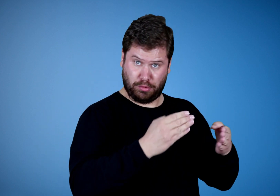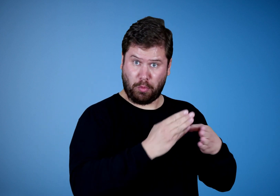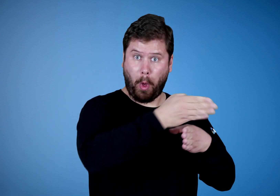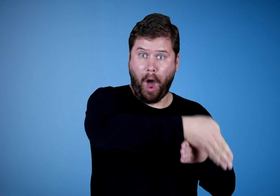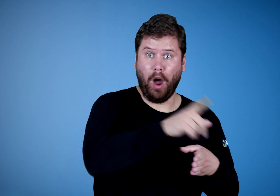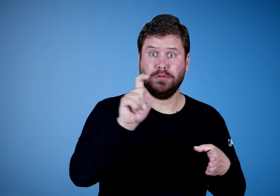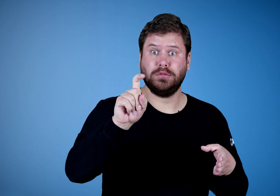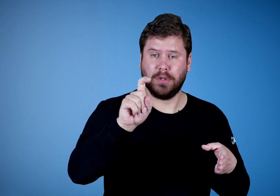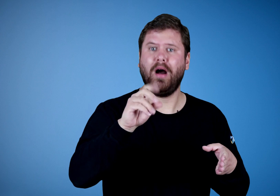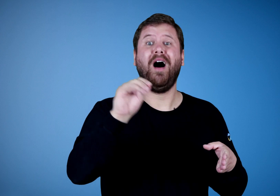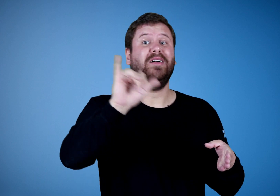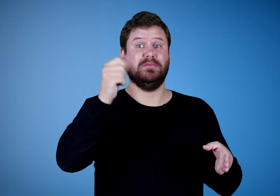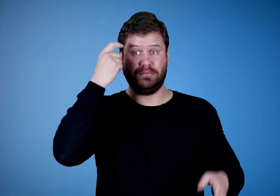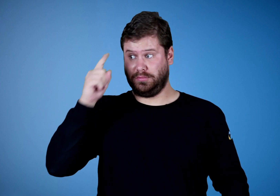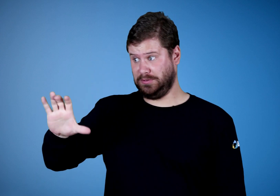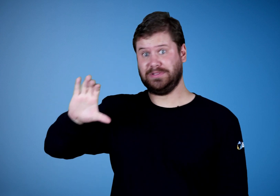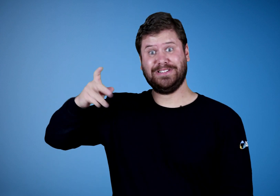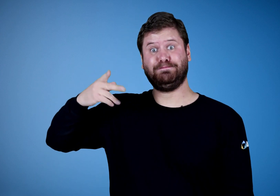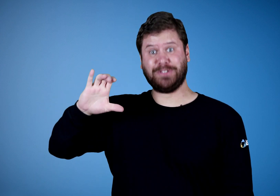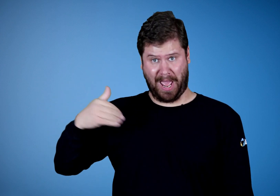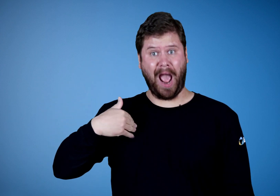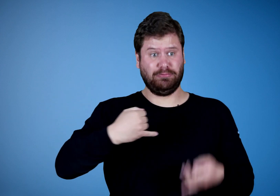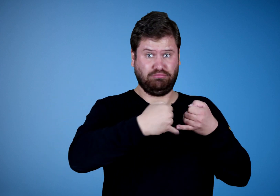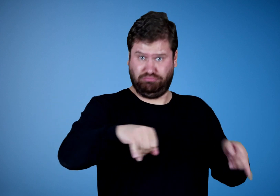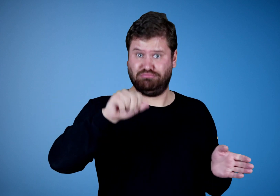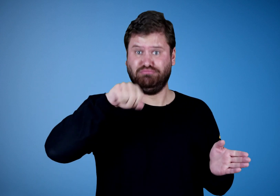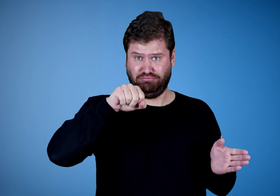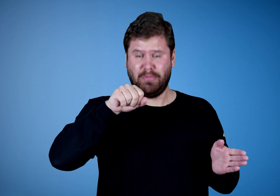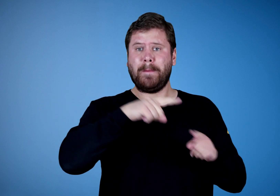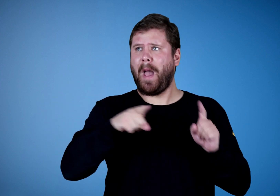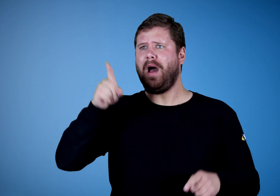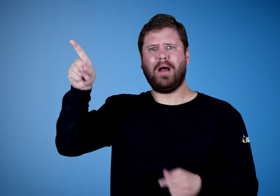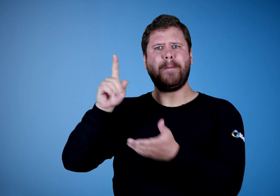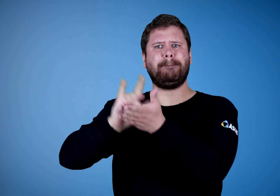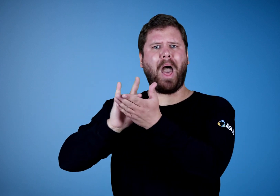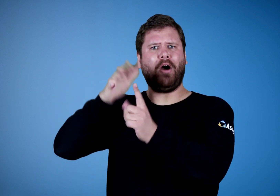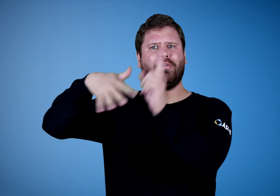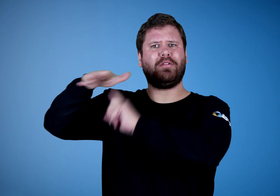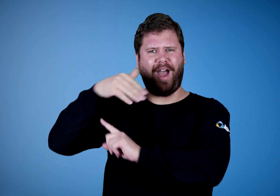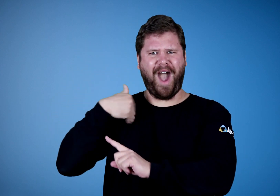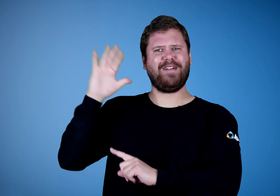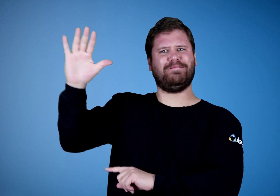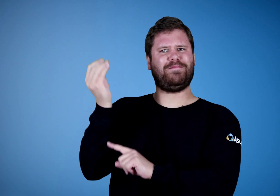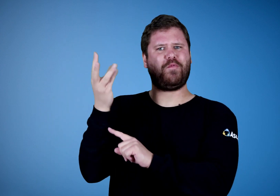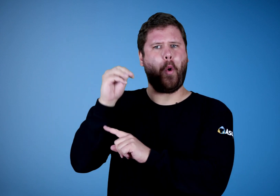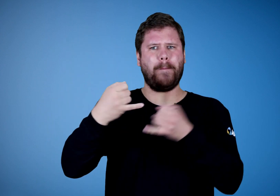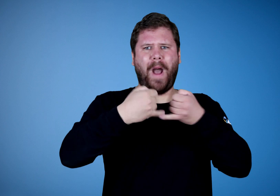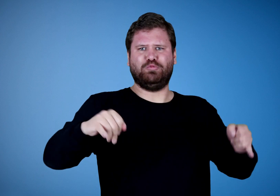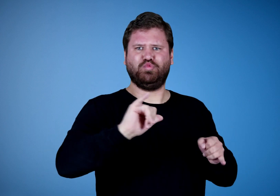Has the interpreter crossed the ethical boundaries? While CPC has its own ethical outline, most medical settings have their own ethical boundaries as well.